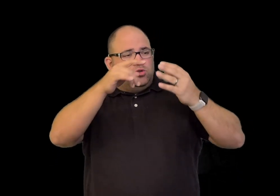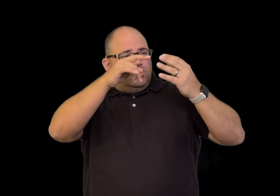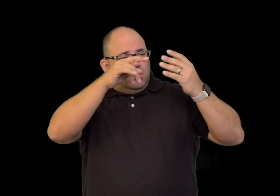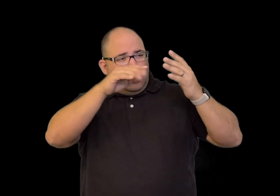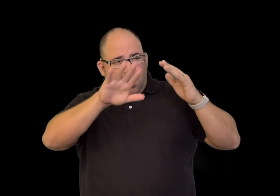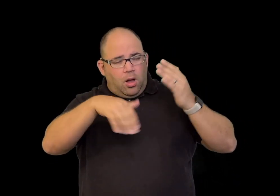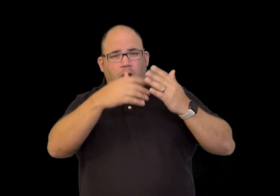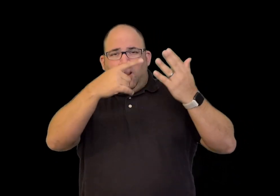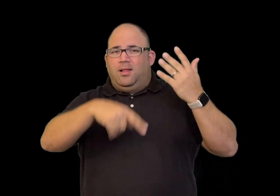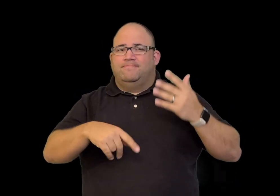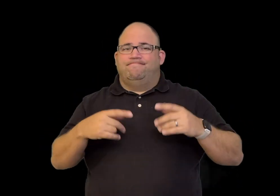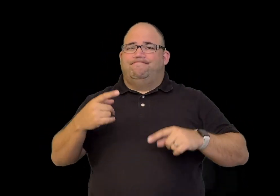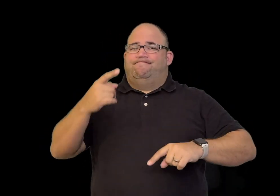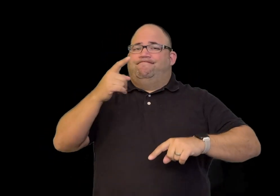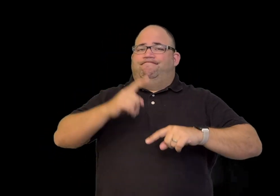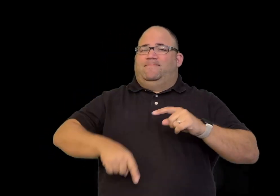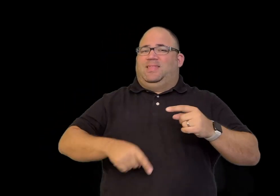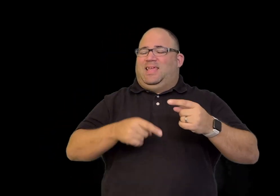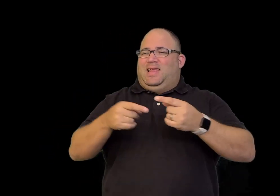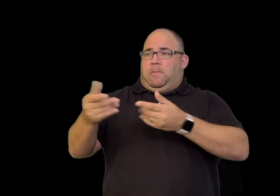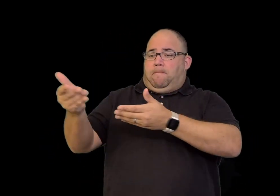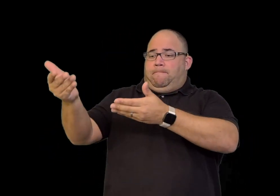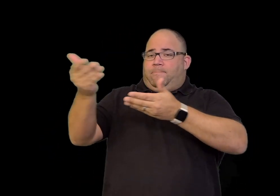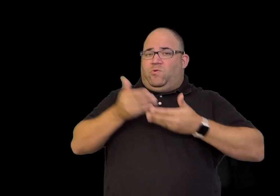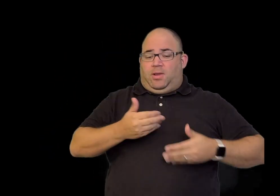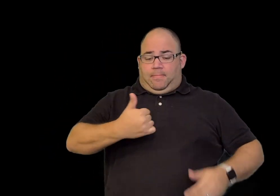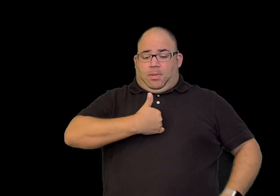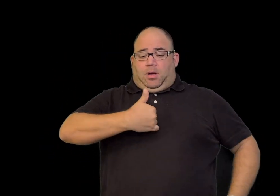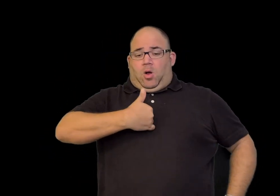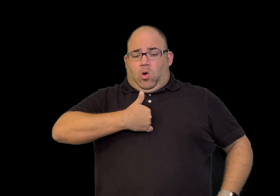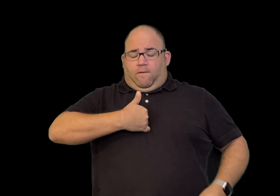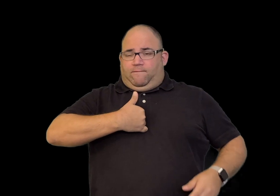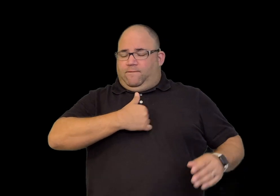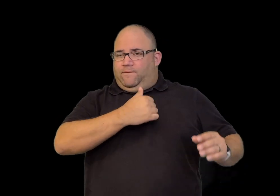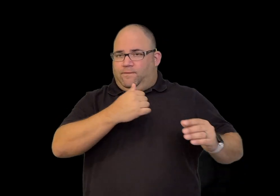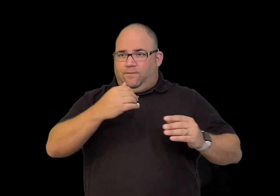amazing knowledge back to America on his own,